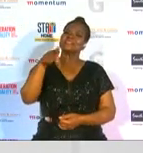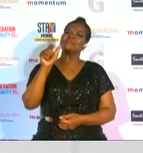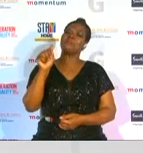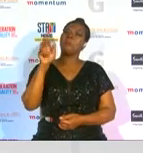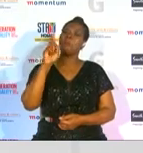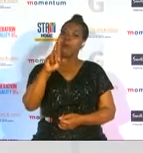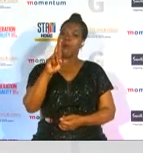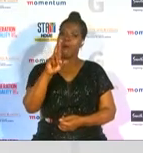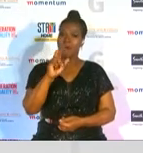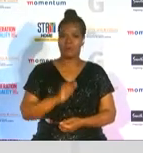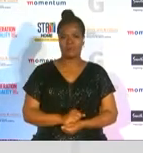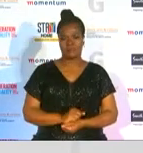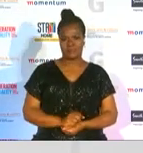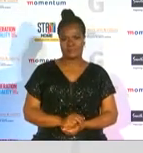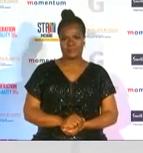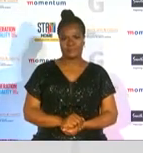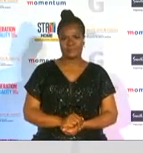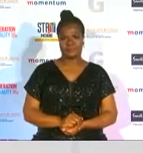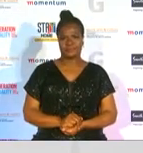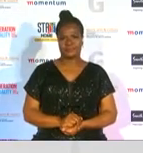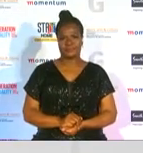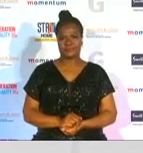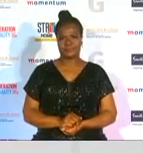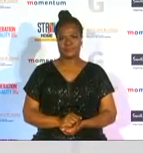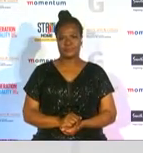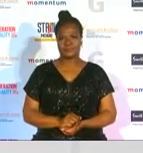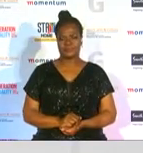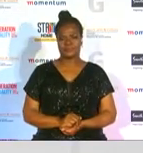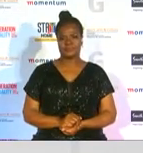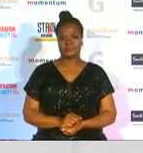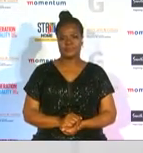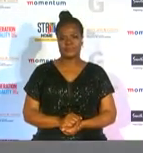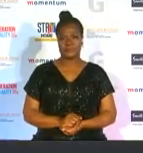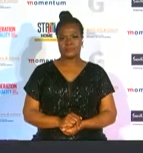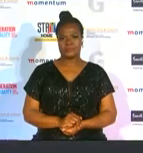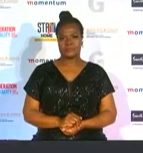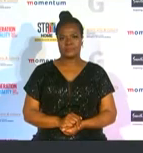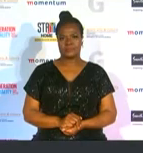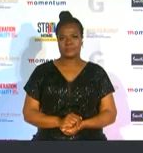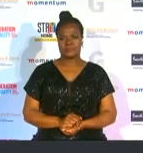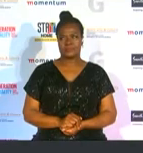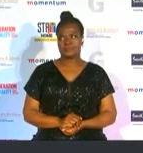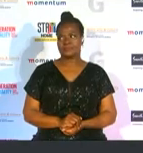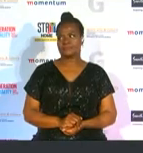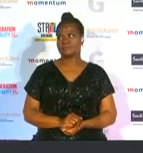award is carol bossman head of sponsorship at momentum